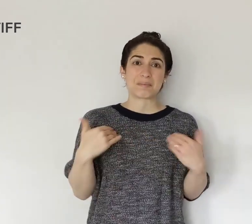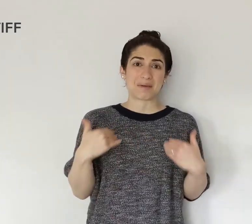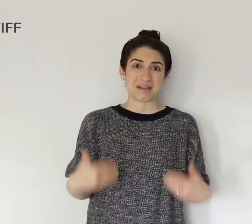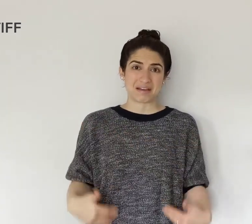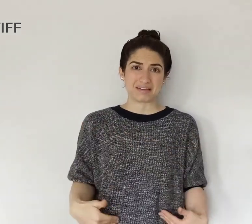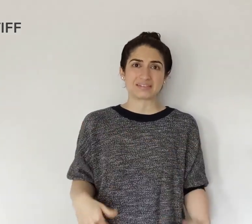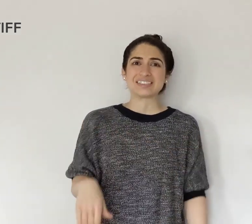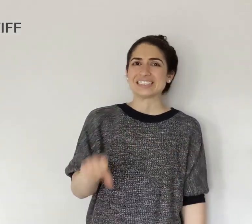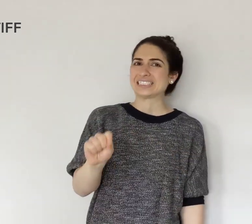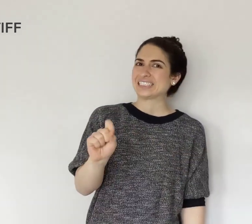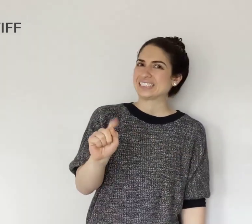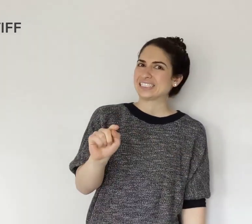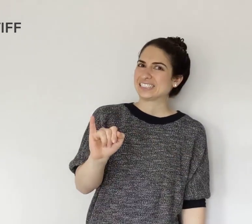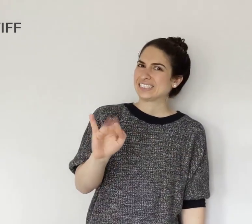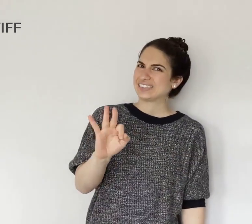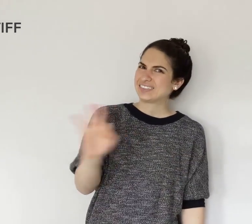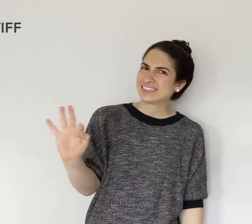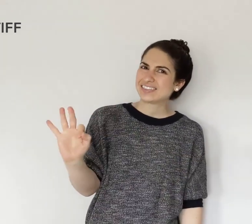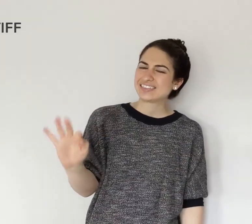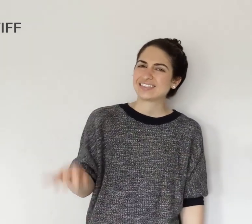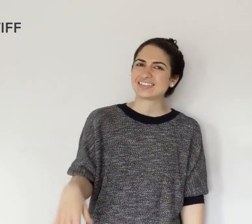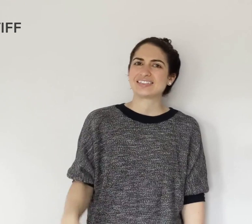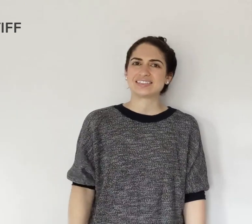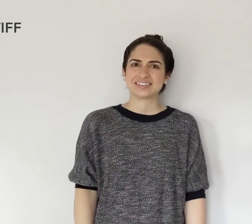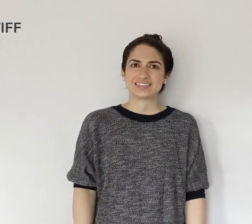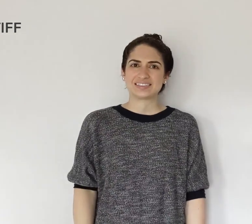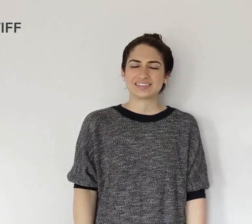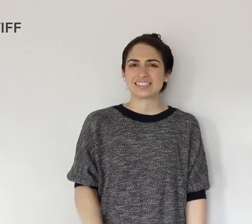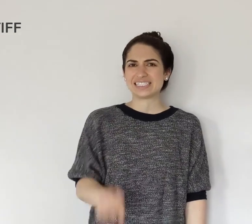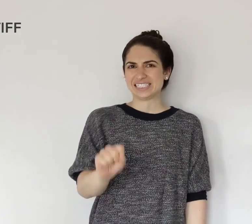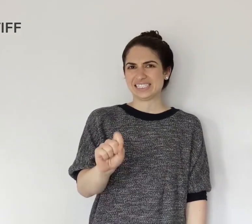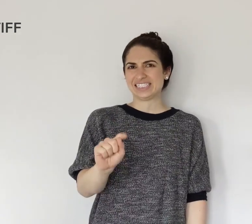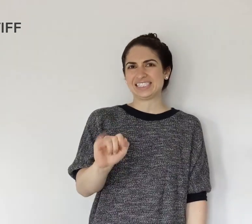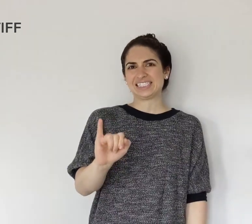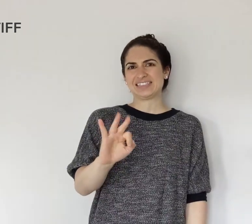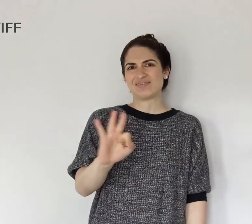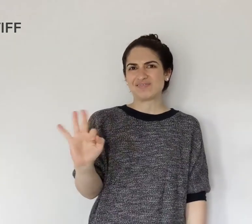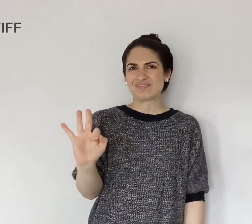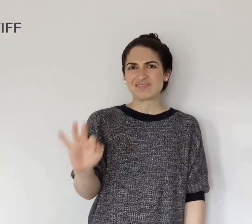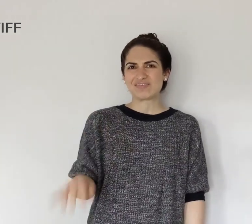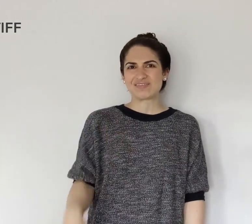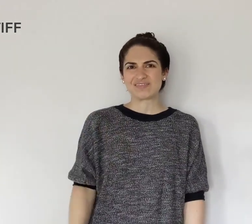So again, maybe your body or a part of your body is stiff.